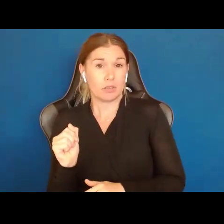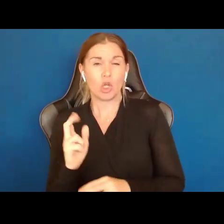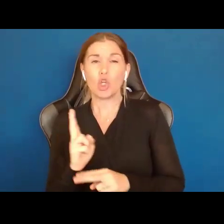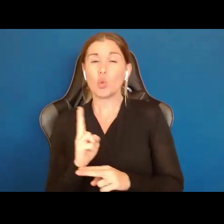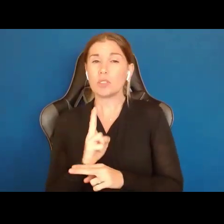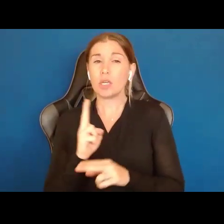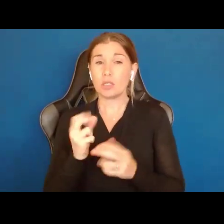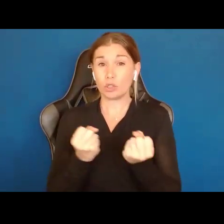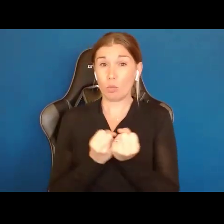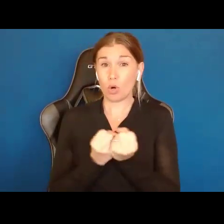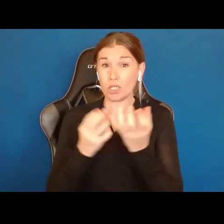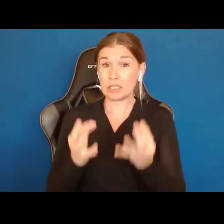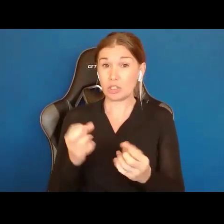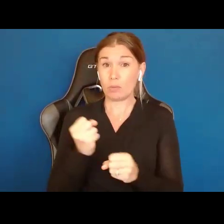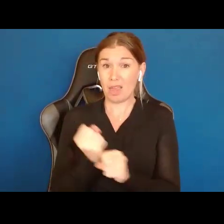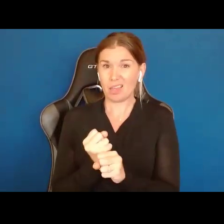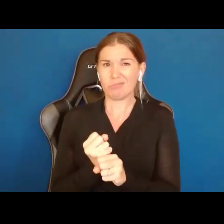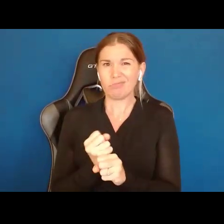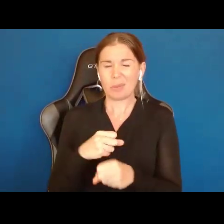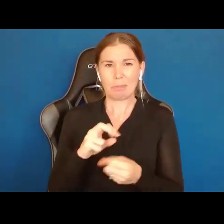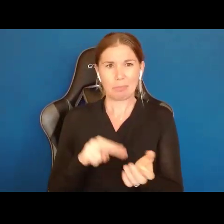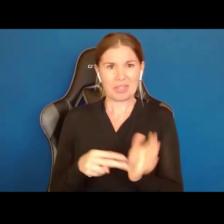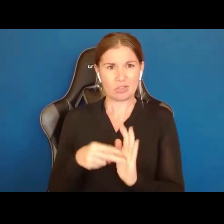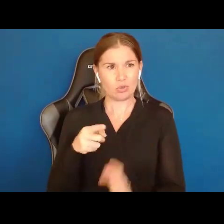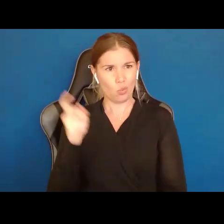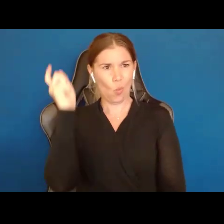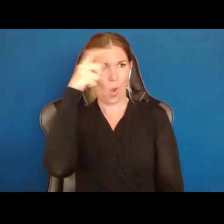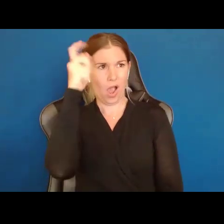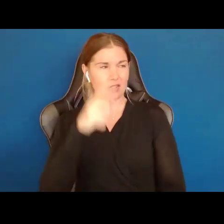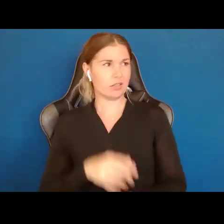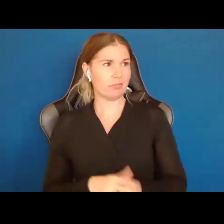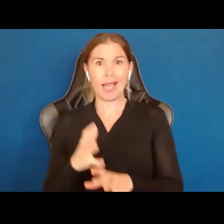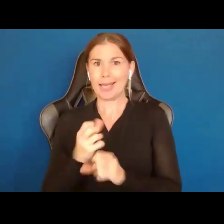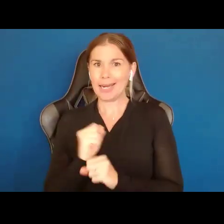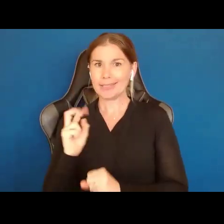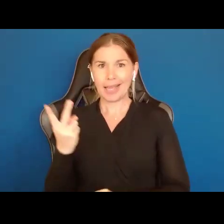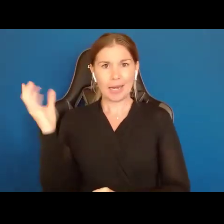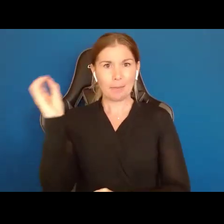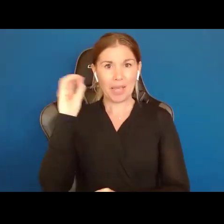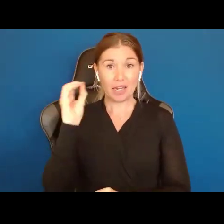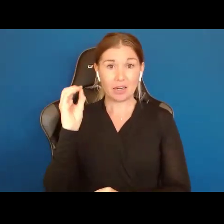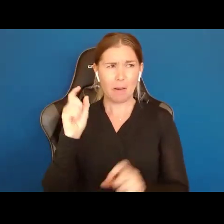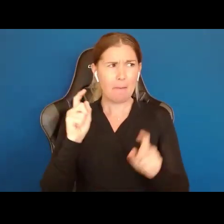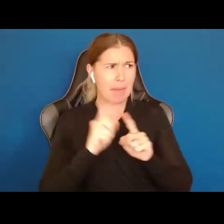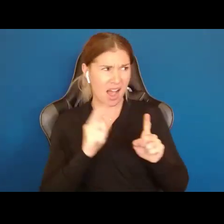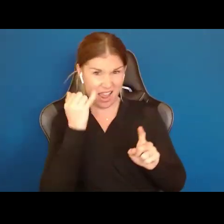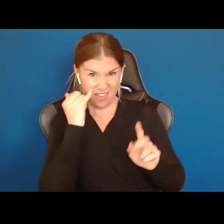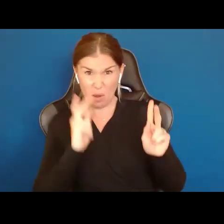is a sign of wisdom, it is a sign that you are doing the right thing, that you are getting a second opinion. But for People with Disabilities,